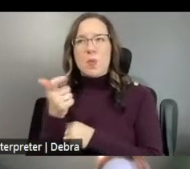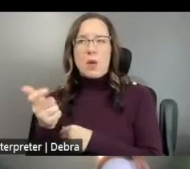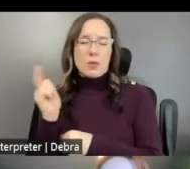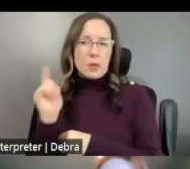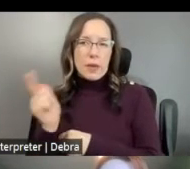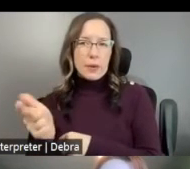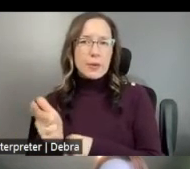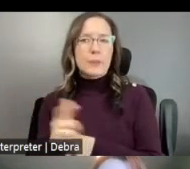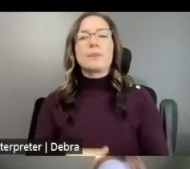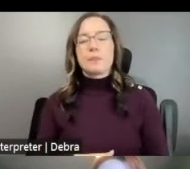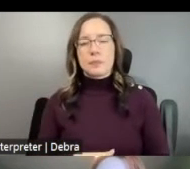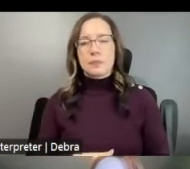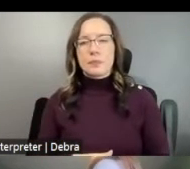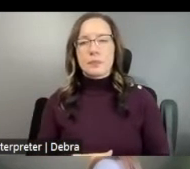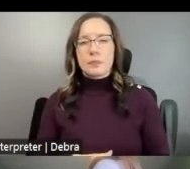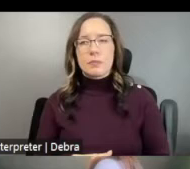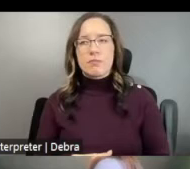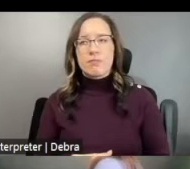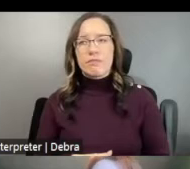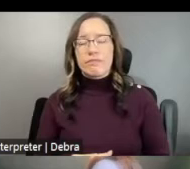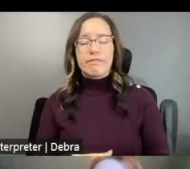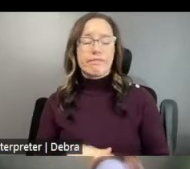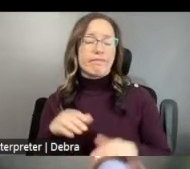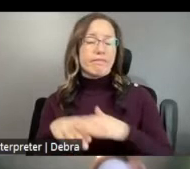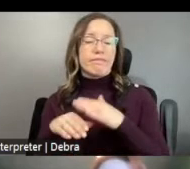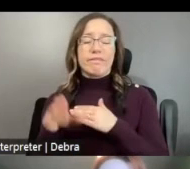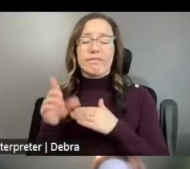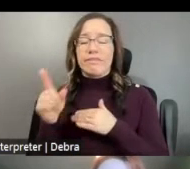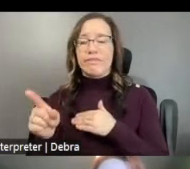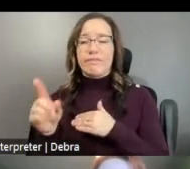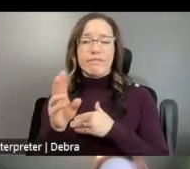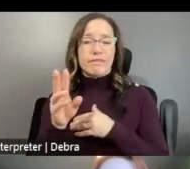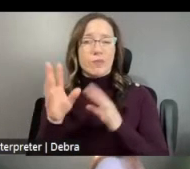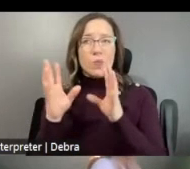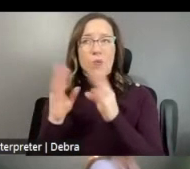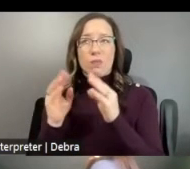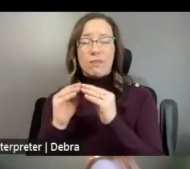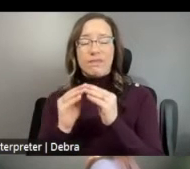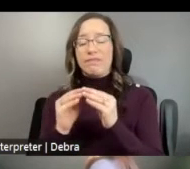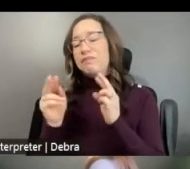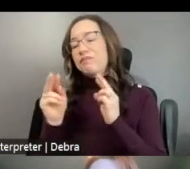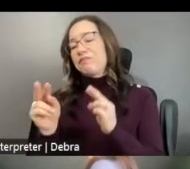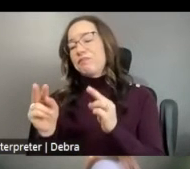SO YOU'LL BE ABLE TO ACCESS THE COMPLETE WEBINAR AT YOUR CONVENIENCE OR SHARE WITH OTHER STAFF OR